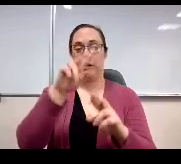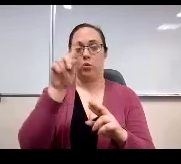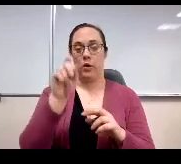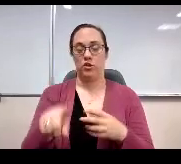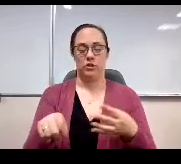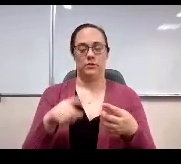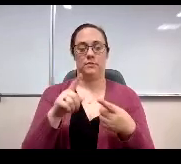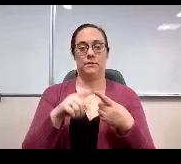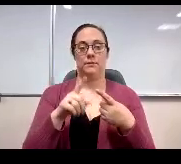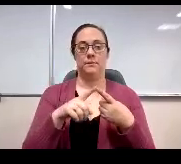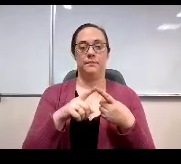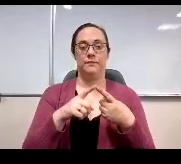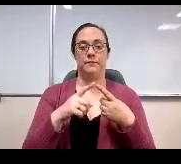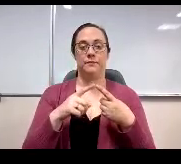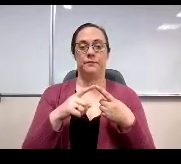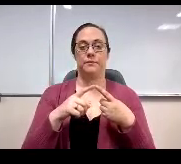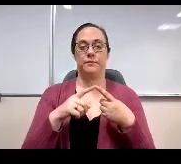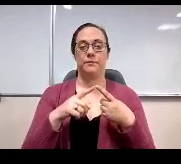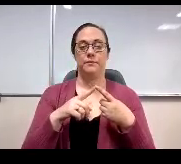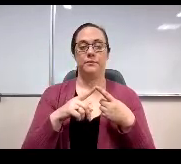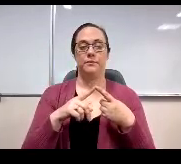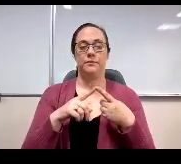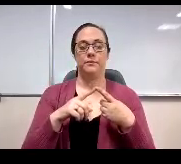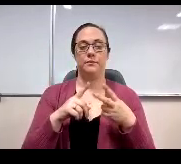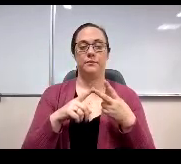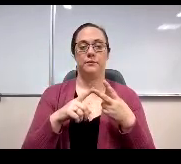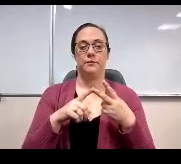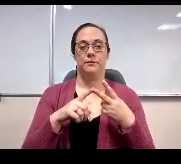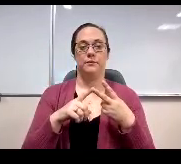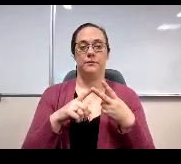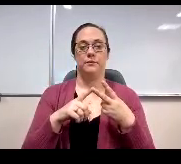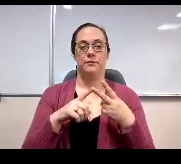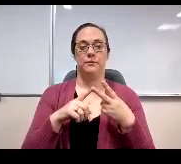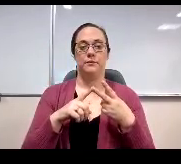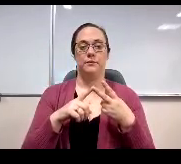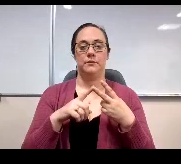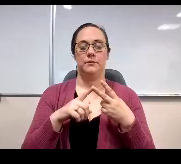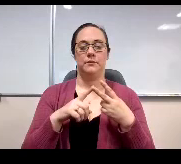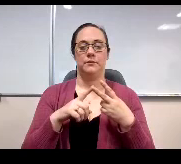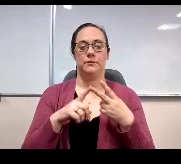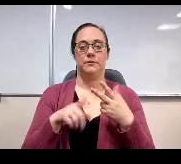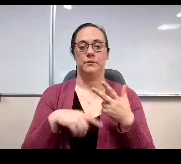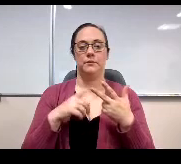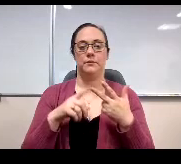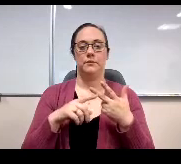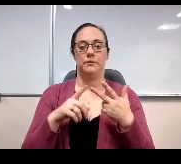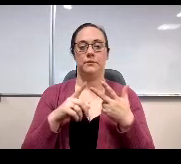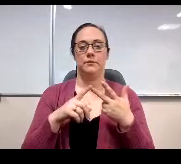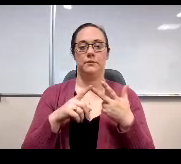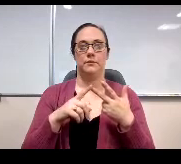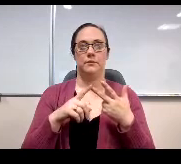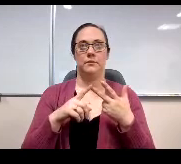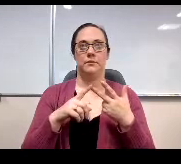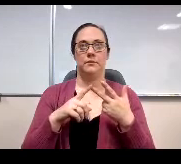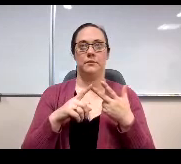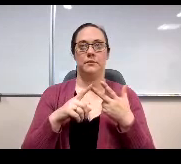Treat all students with respect. Students speak respectfully to teachers. Students respect the space and privacy of others. Next slide, please.